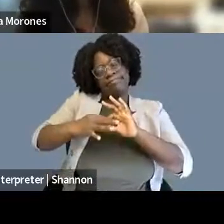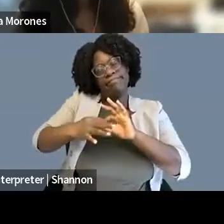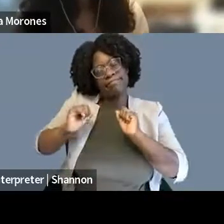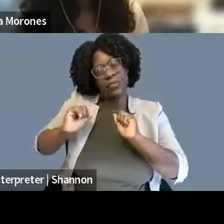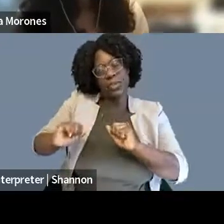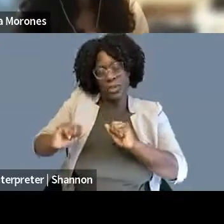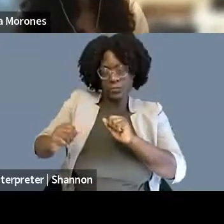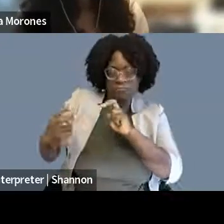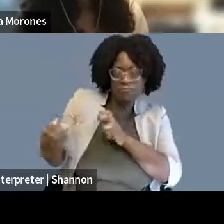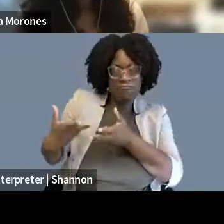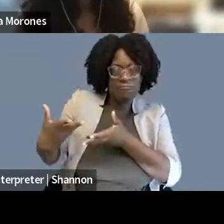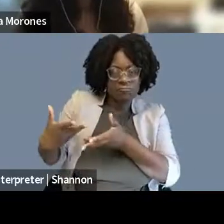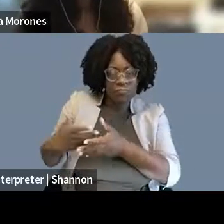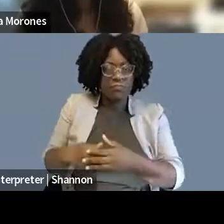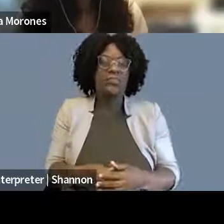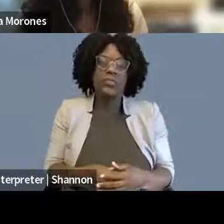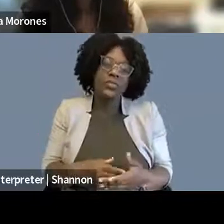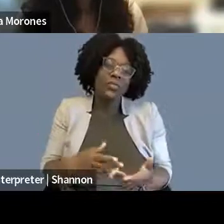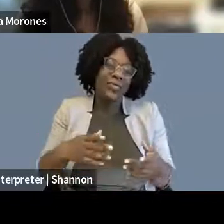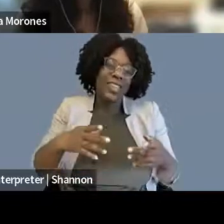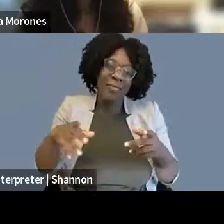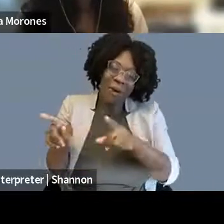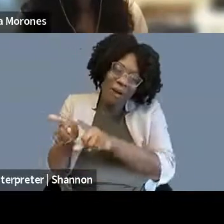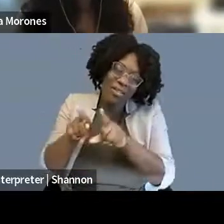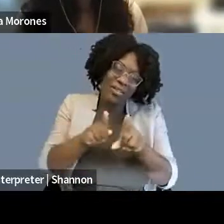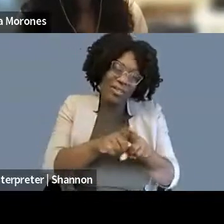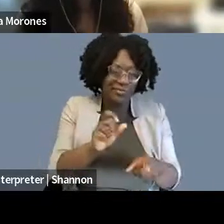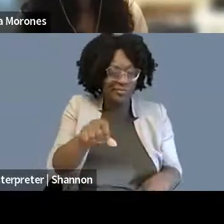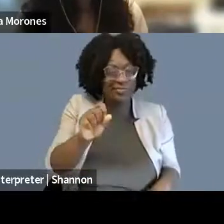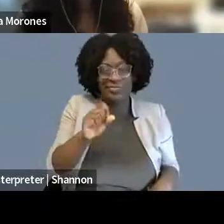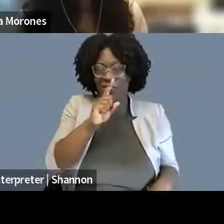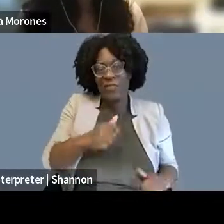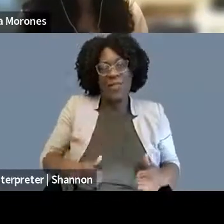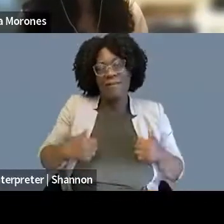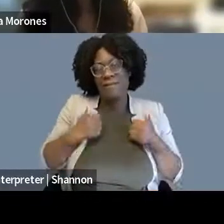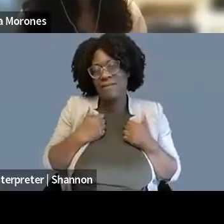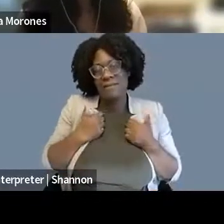But you have to also be realistic and I think making sure that you don't, you know, get totally beaten down by the system every day